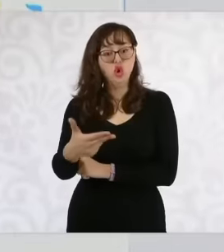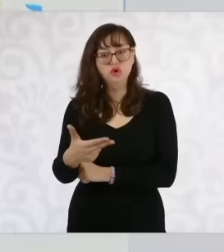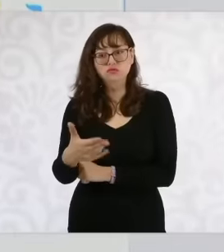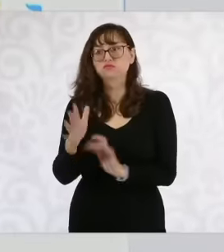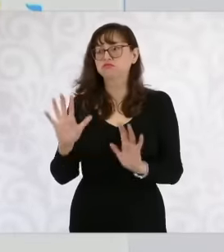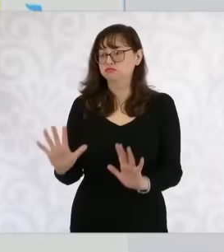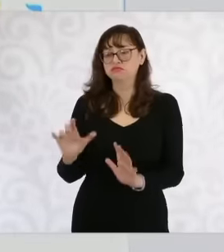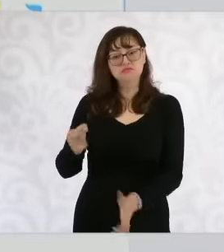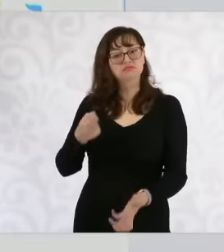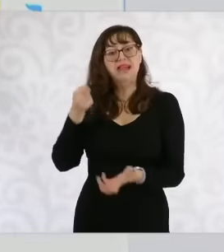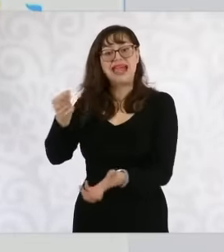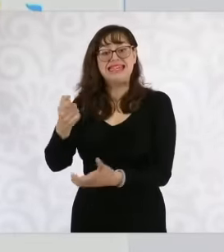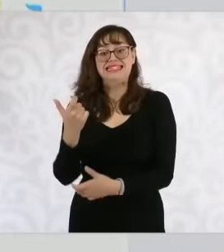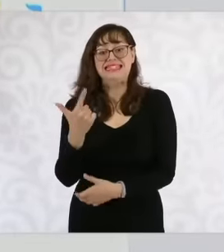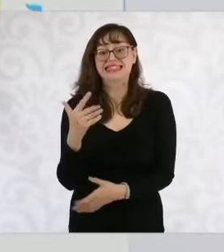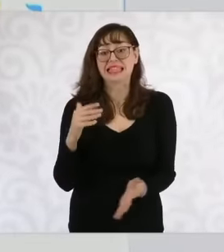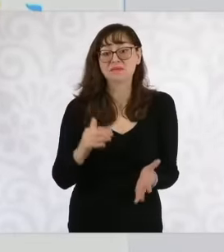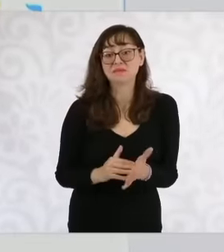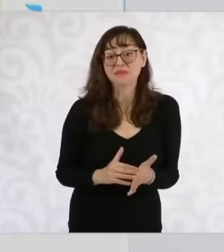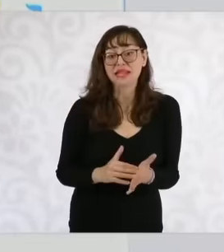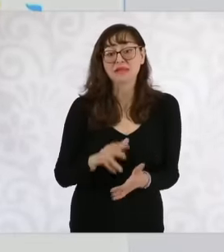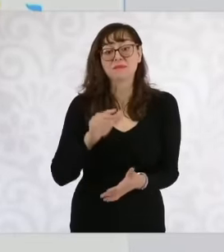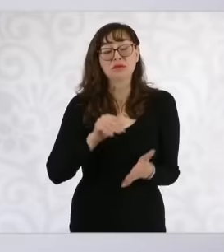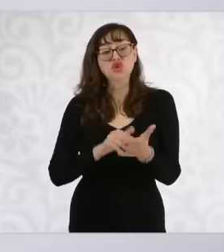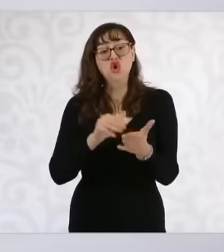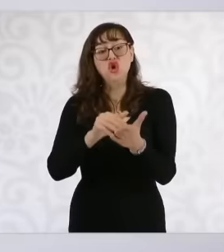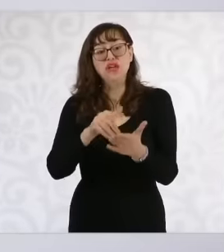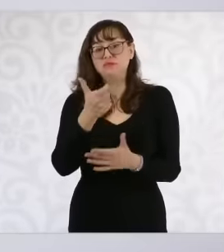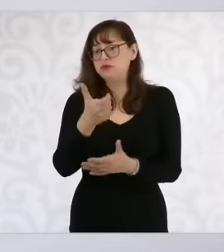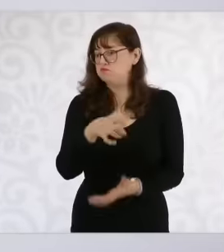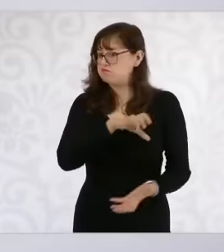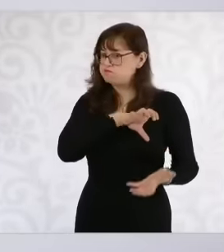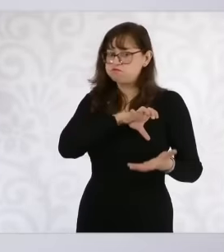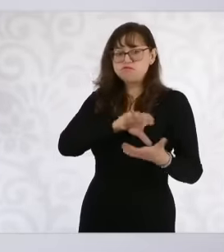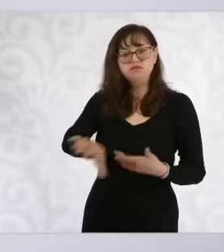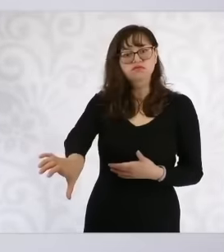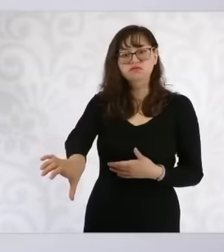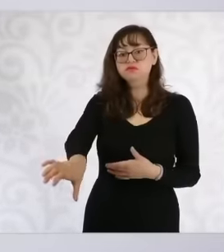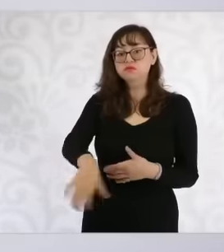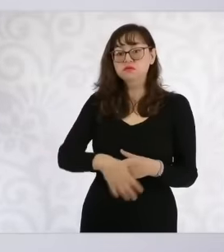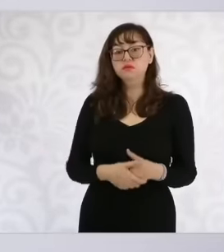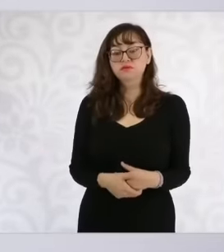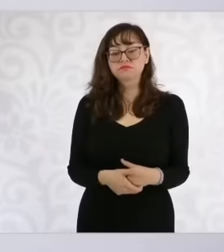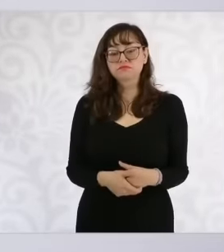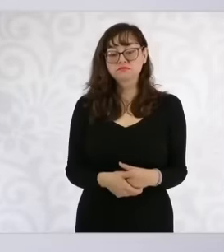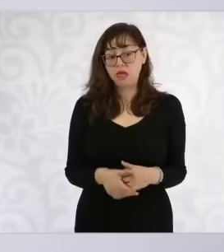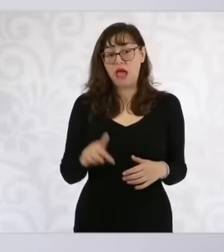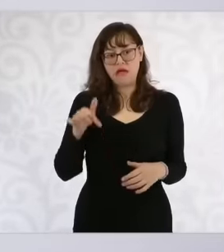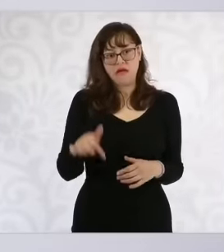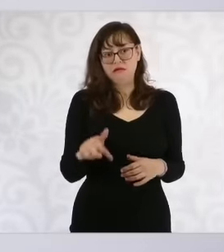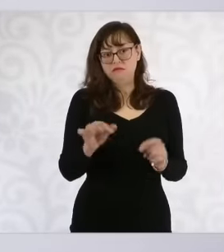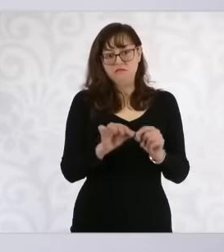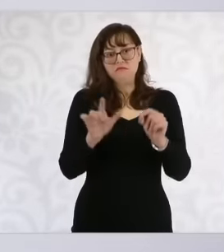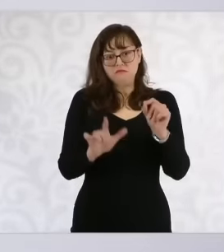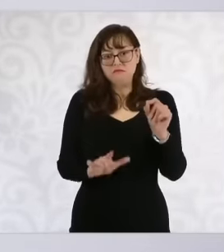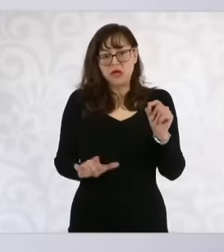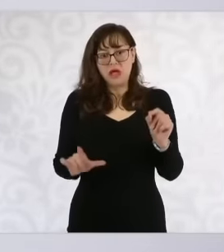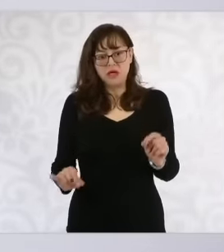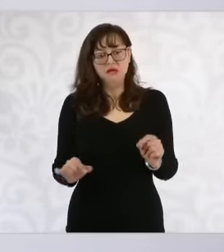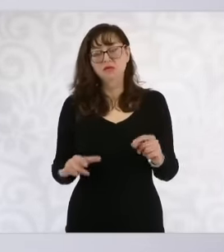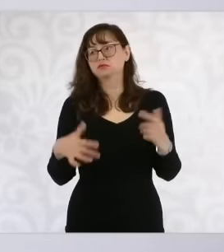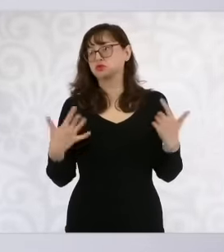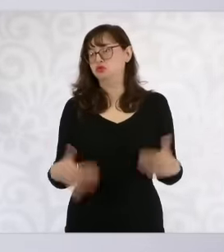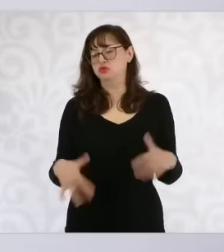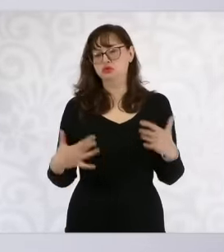the budget for these moments was part of ADO, so there are. We must thank the armed forces and the